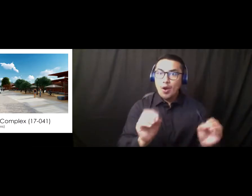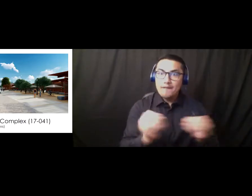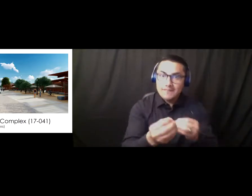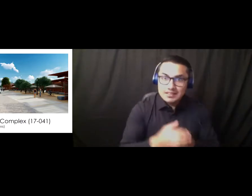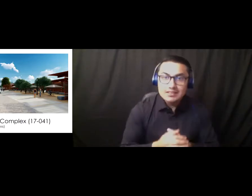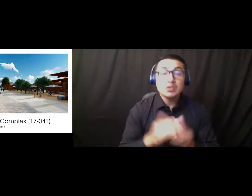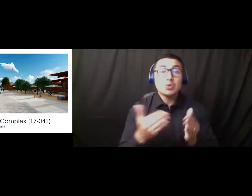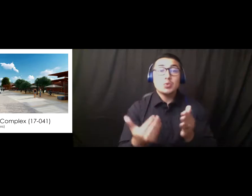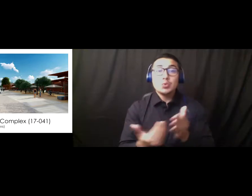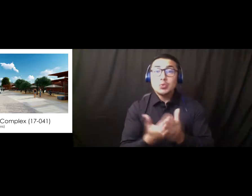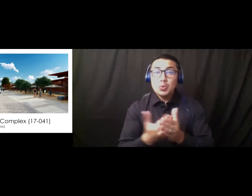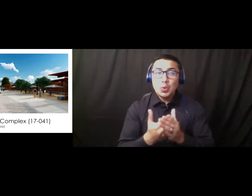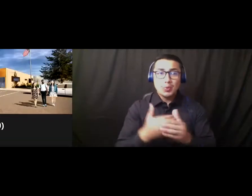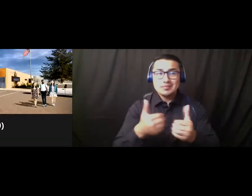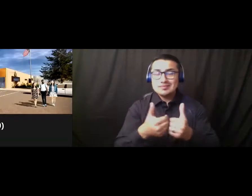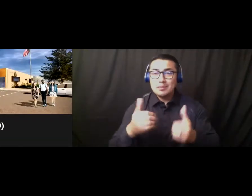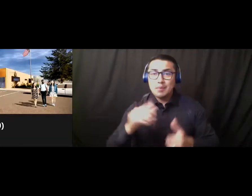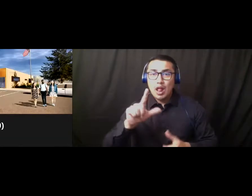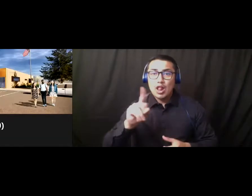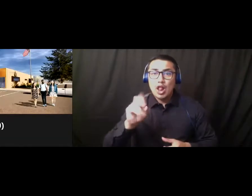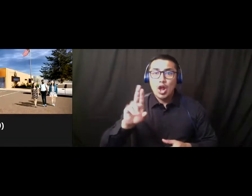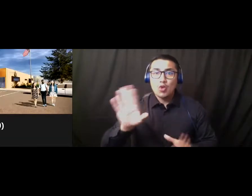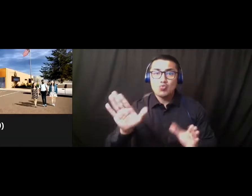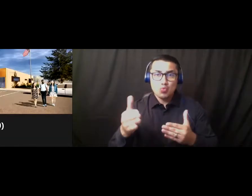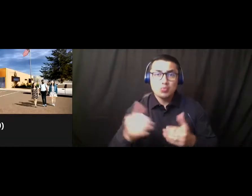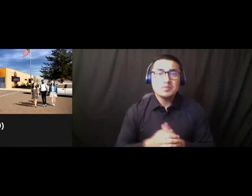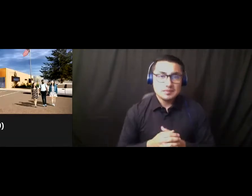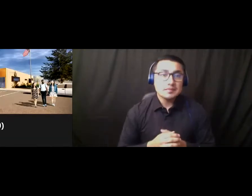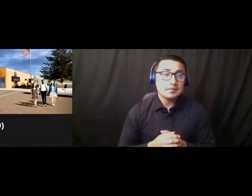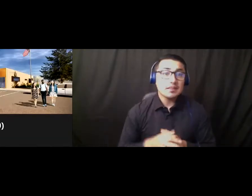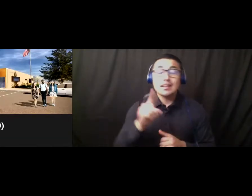occupancy is set for April of this year. Campus Security. This building